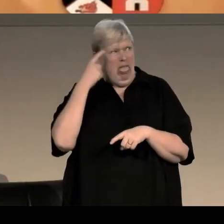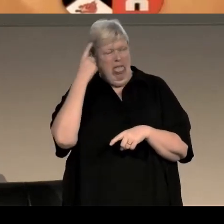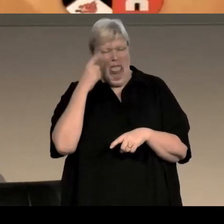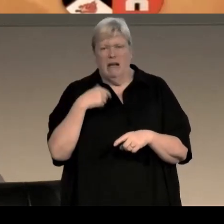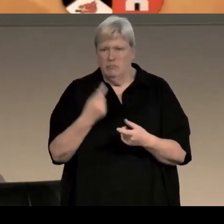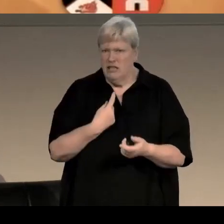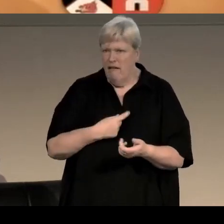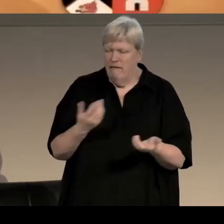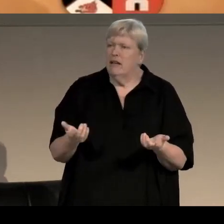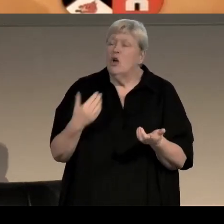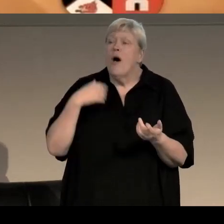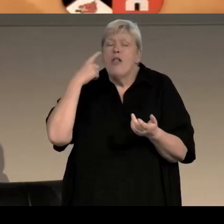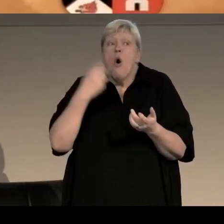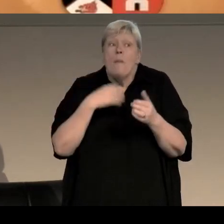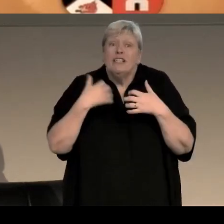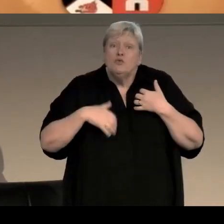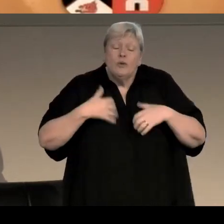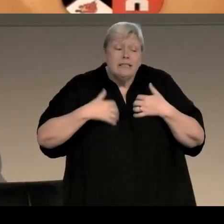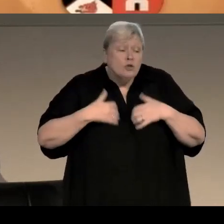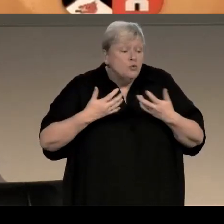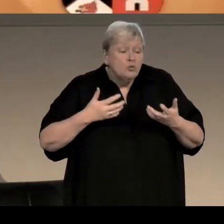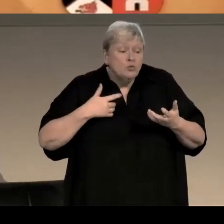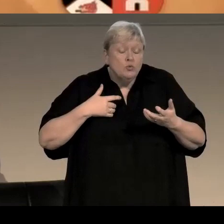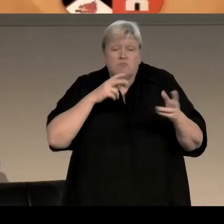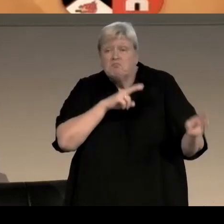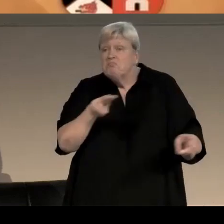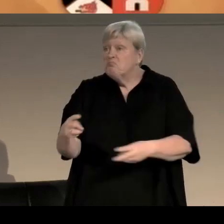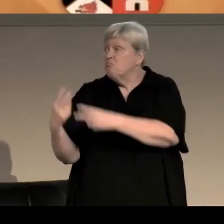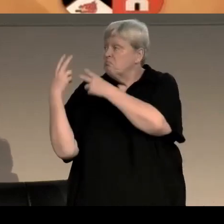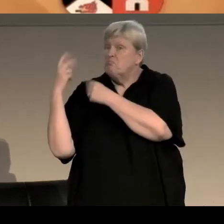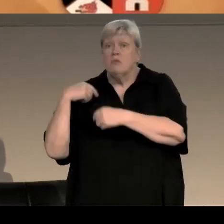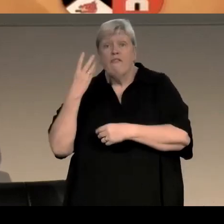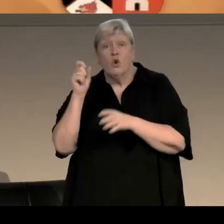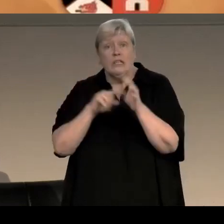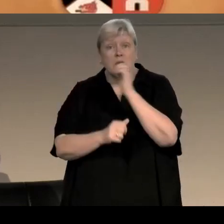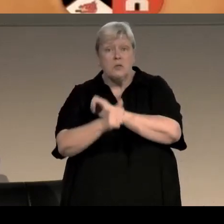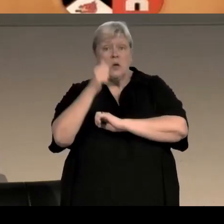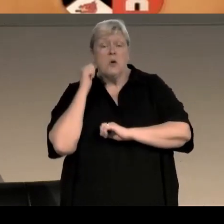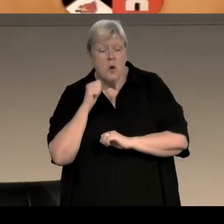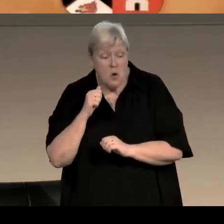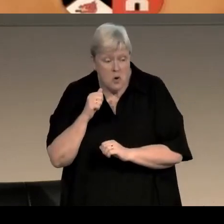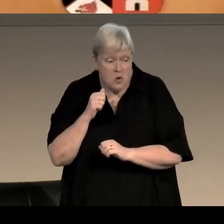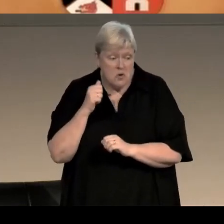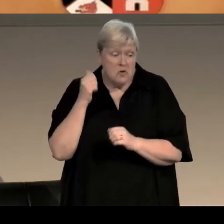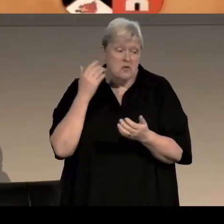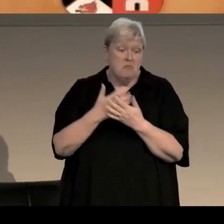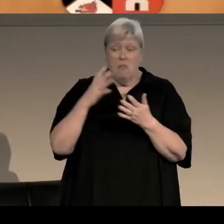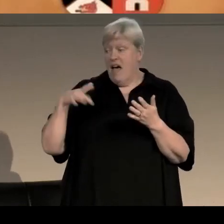And so I thought it would be interesting to take a look at the last 40 years which is essentially my life as a writer, first a journalist,